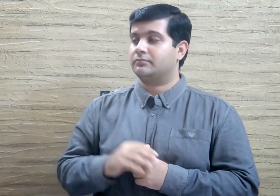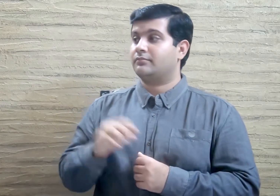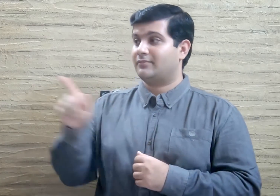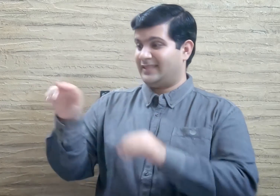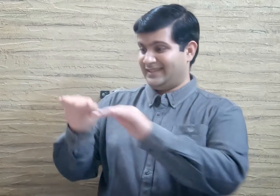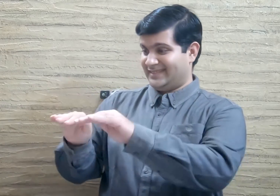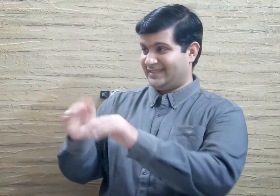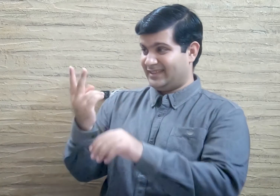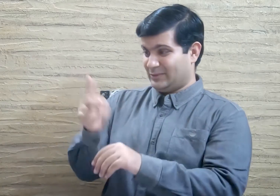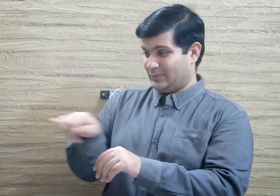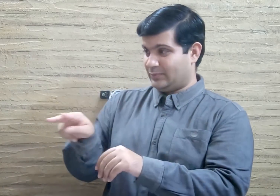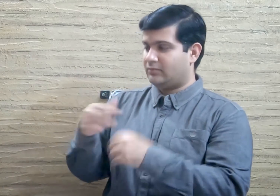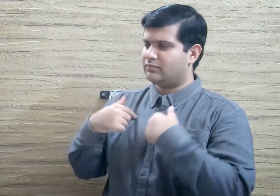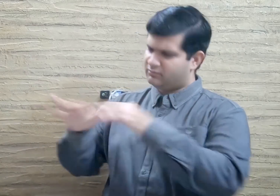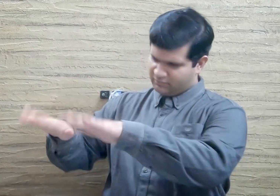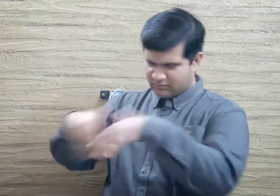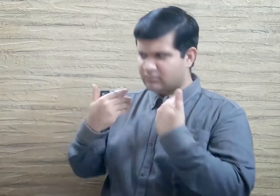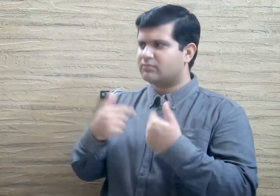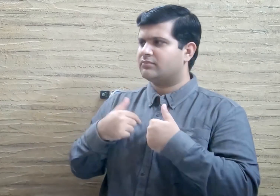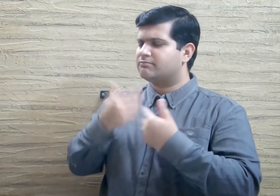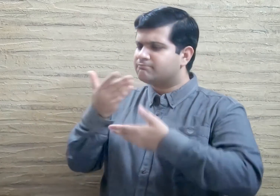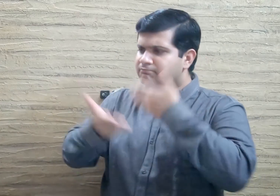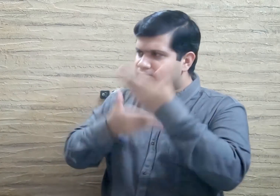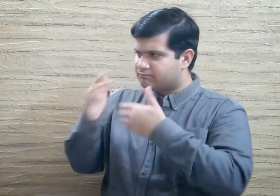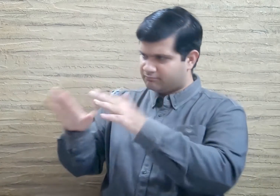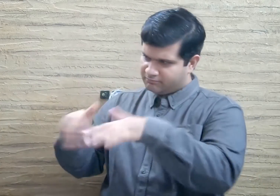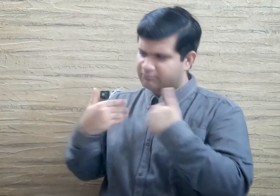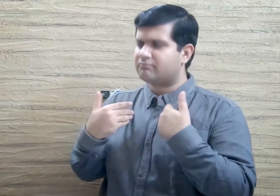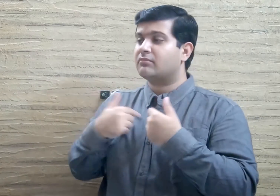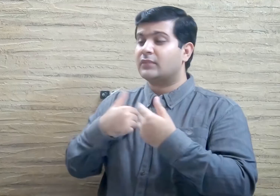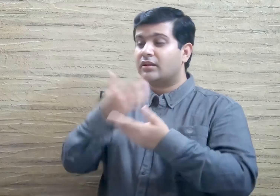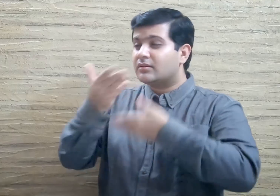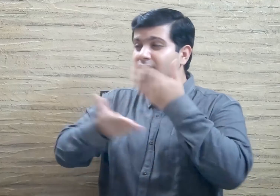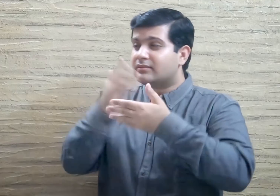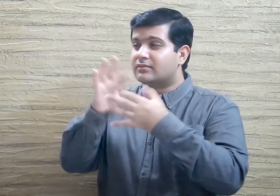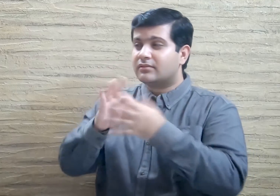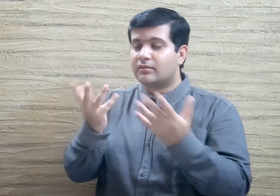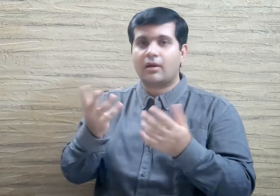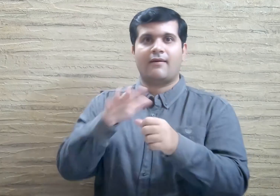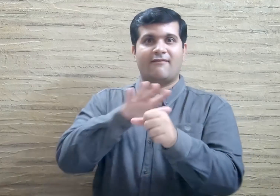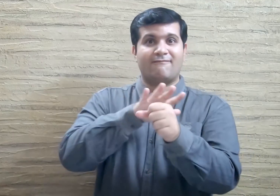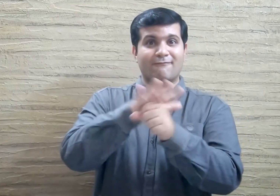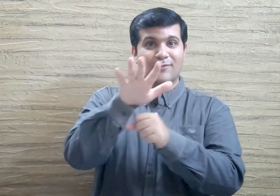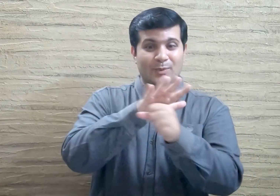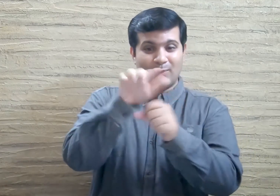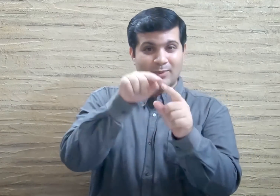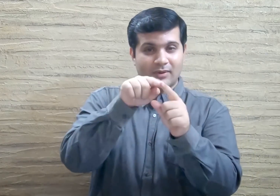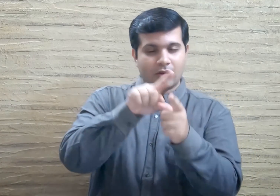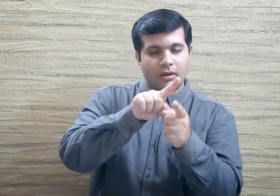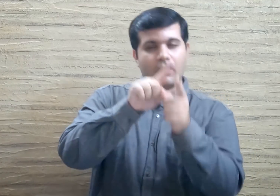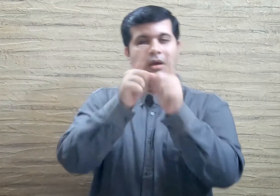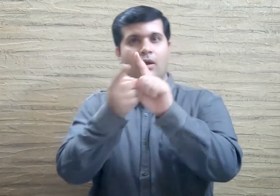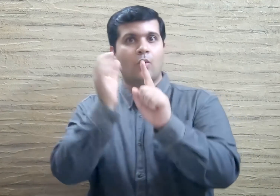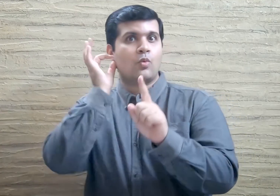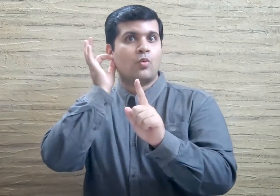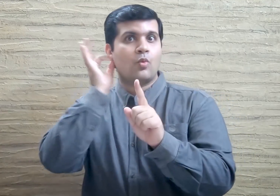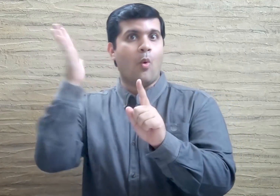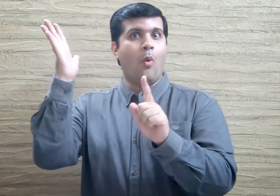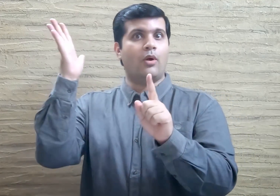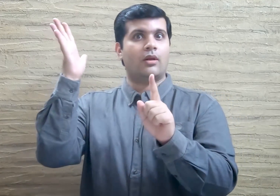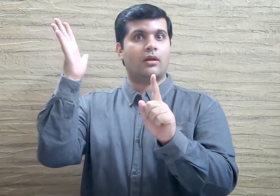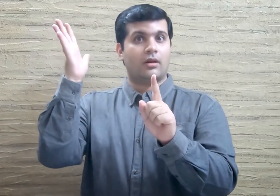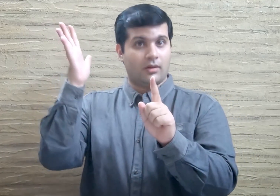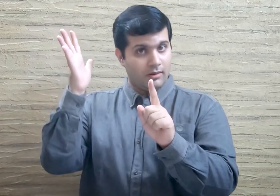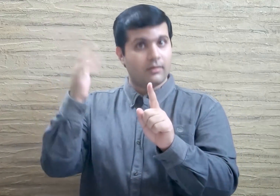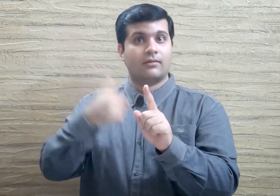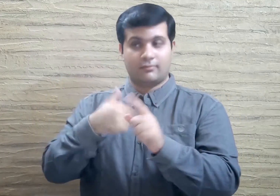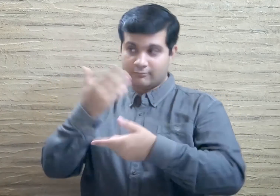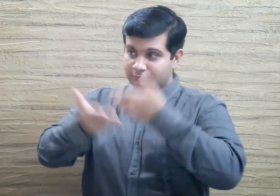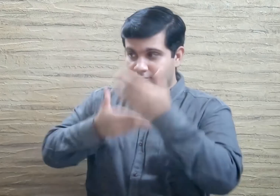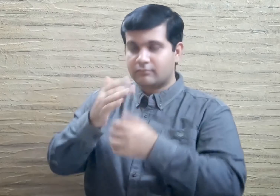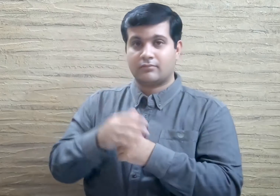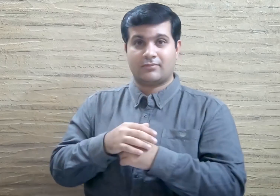The merchant said, “Send your children to me. I will teach them to turn wood into gold.”